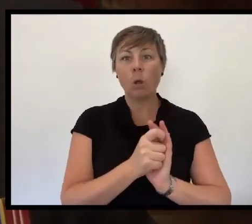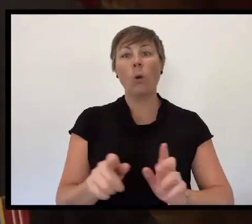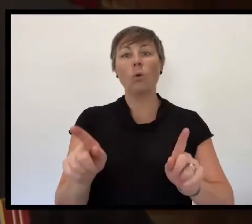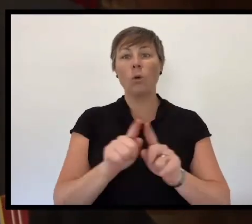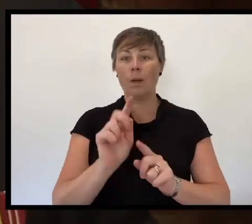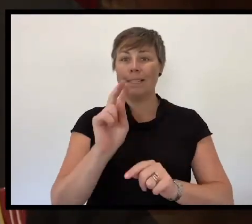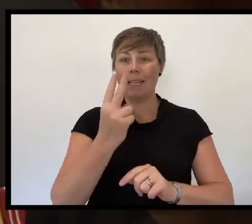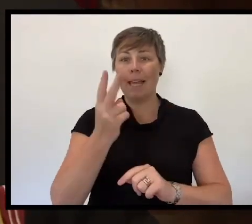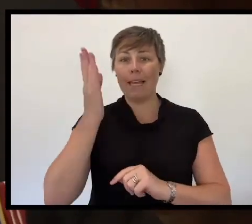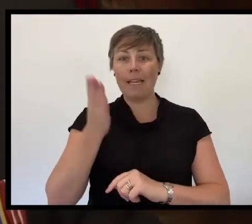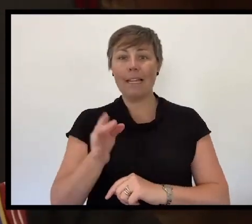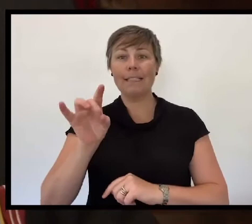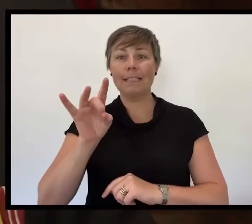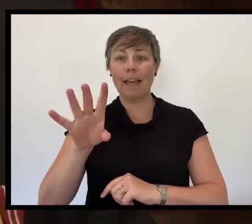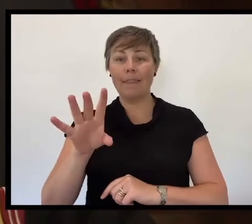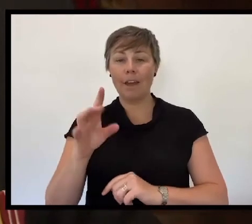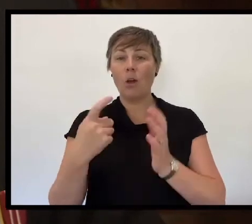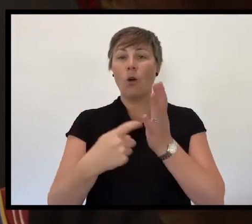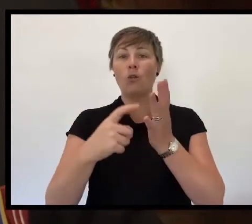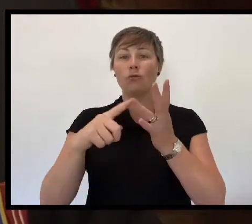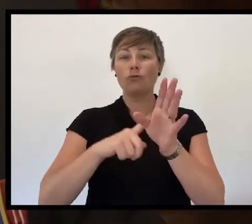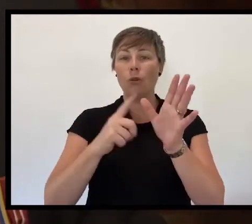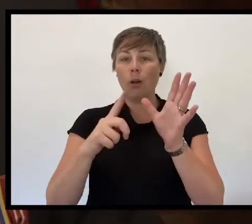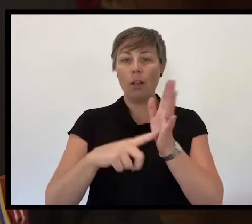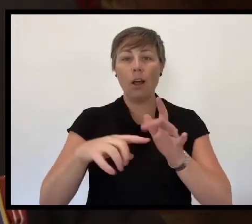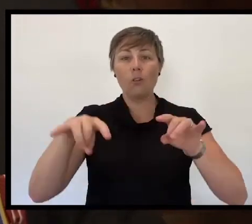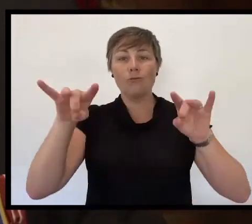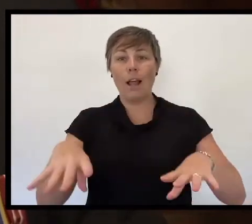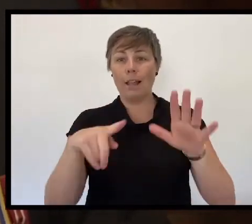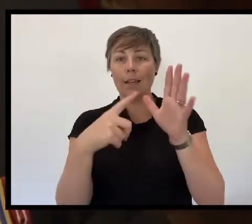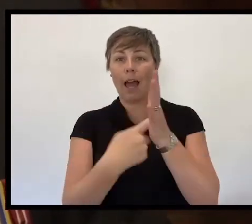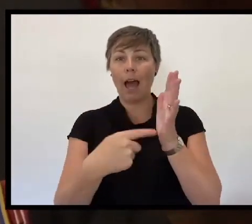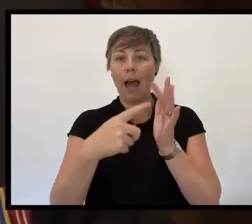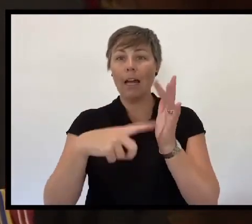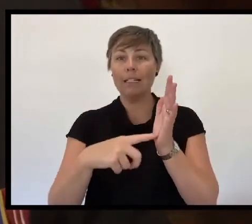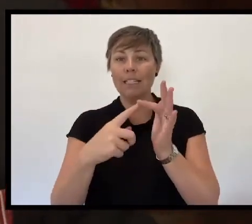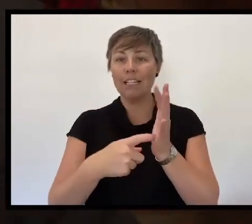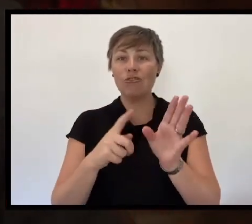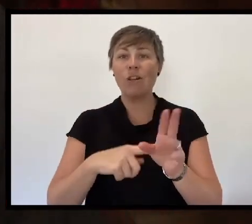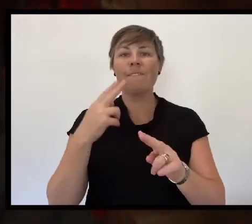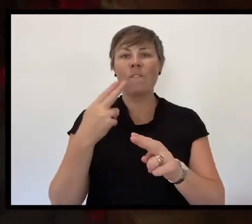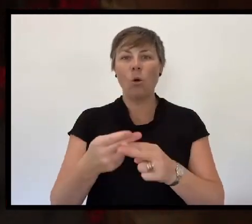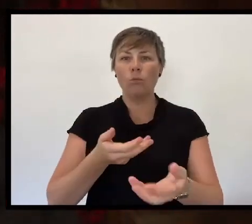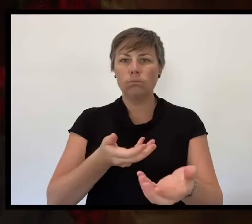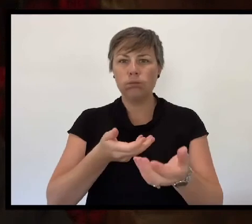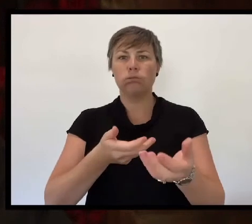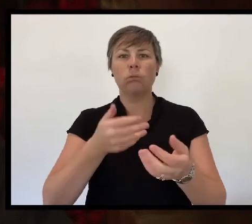and the 2/10th Light Field Battery, Royal Australian Artillery for providing the gun detachment,